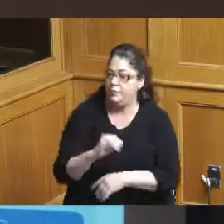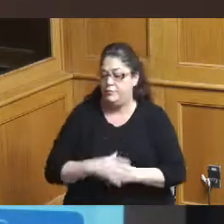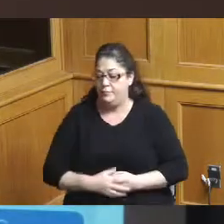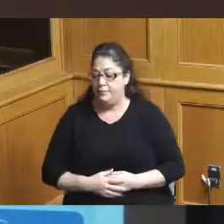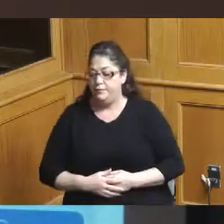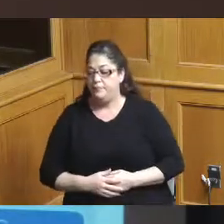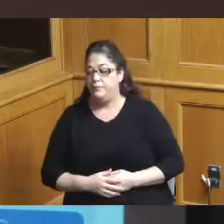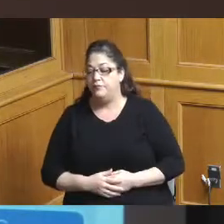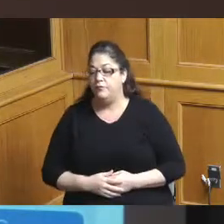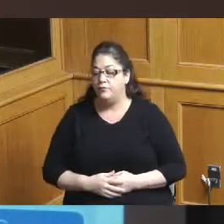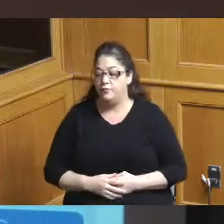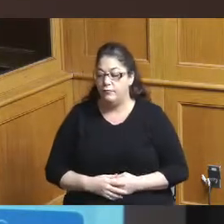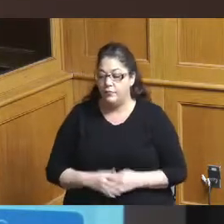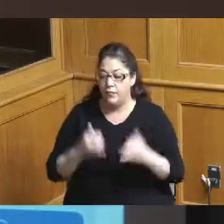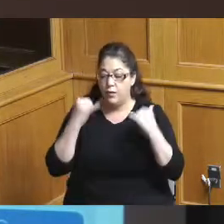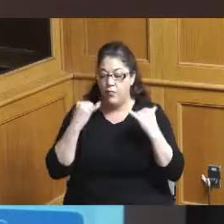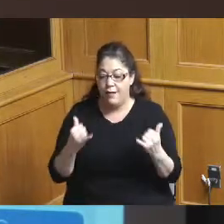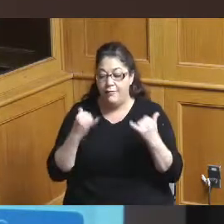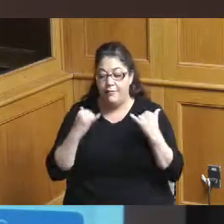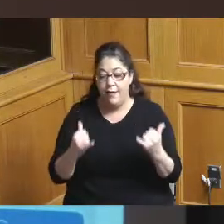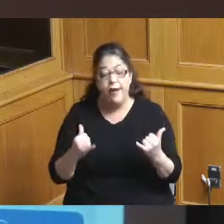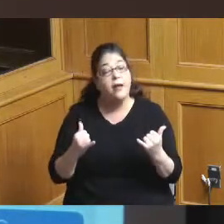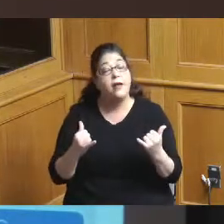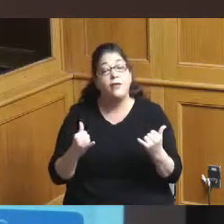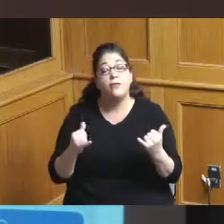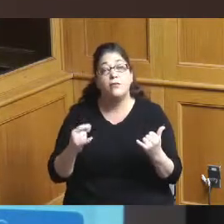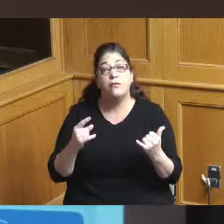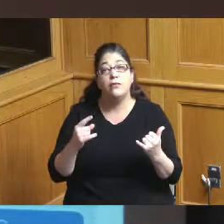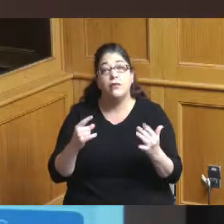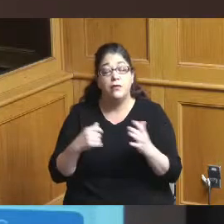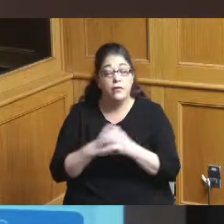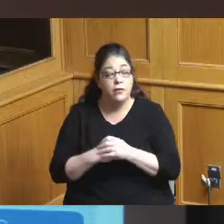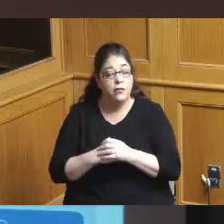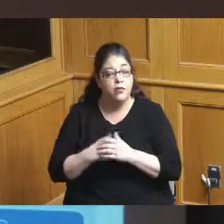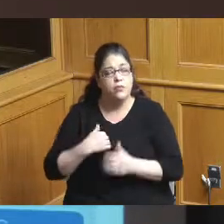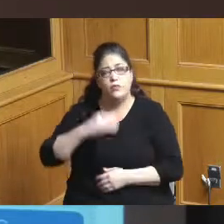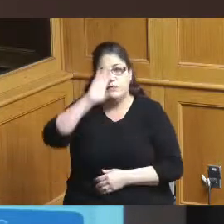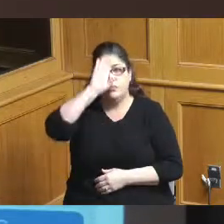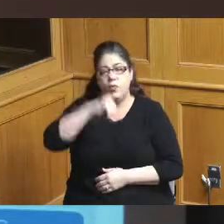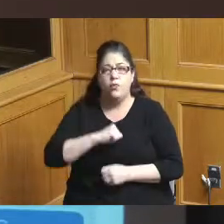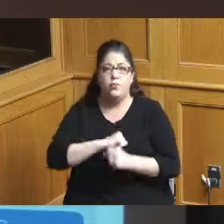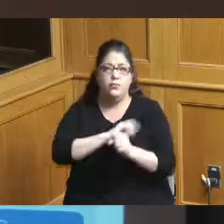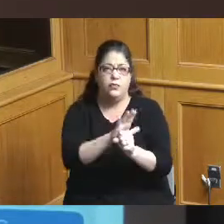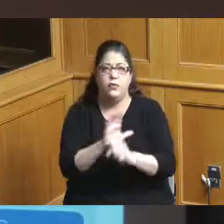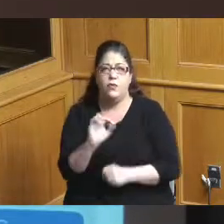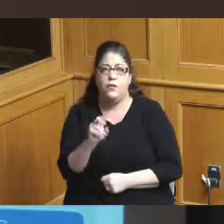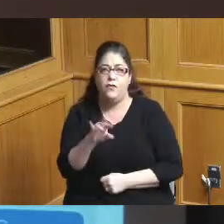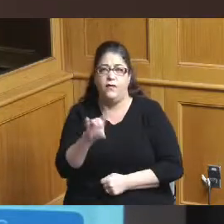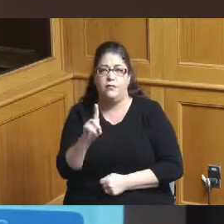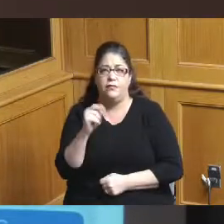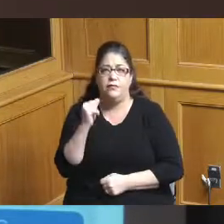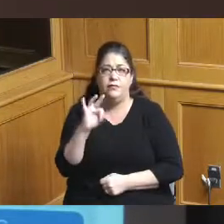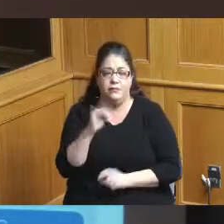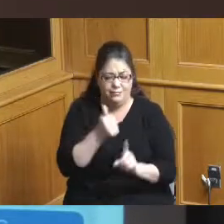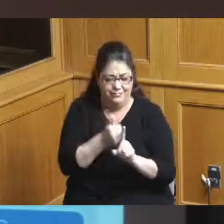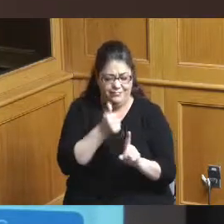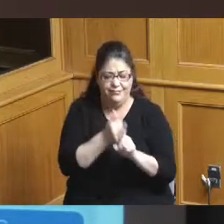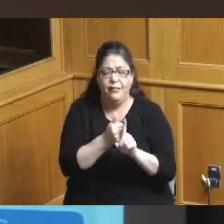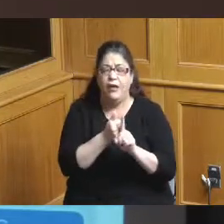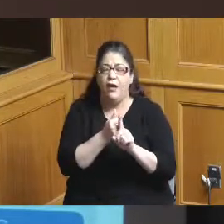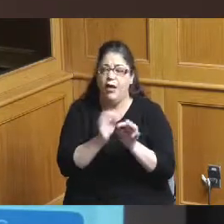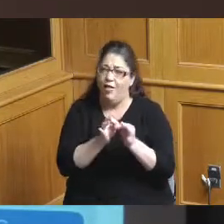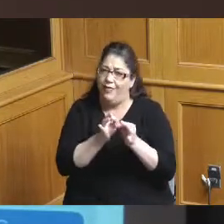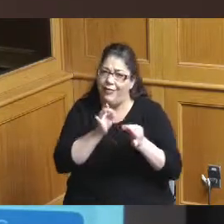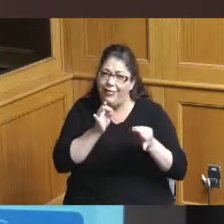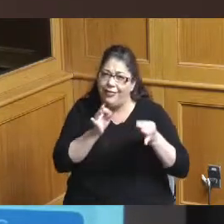so first and foremost we know that covet 19 has significantly delayed the prospects for